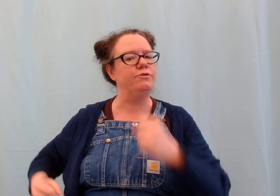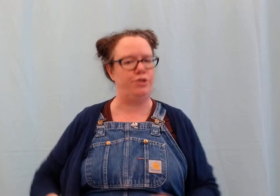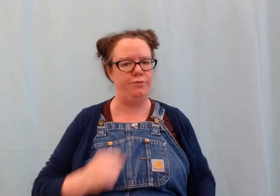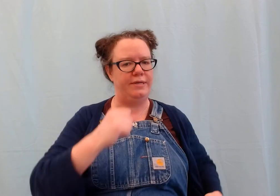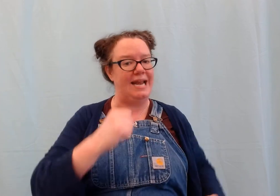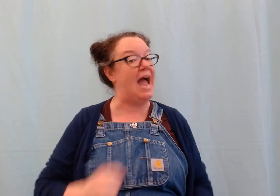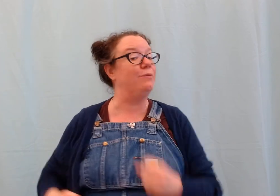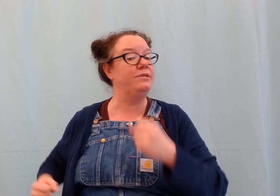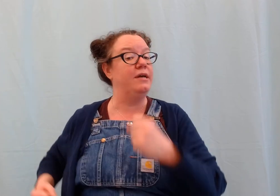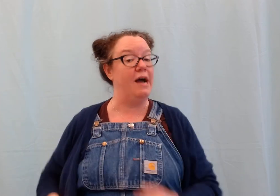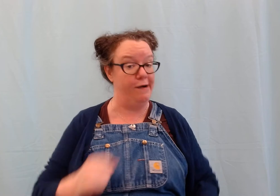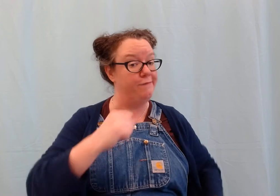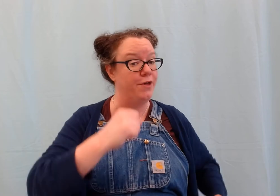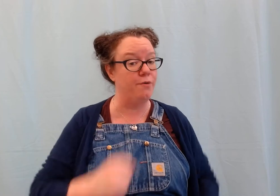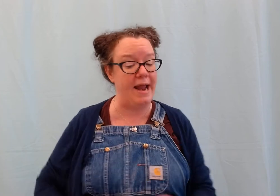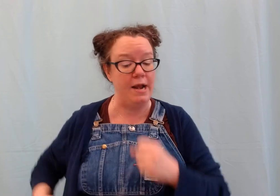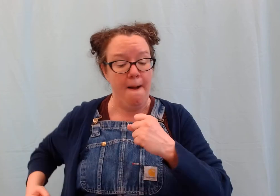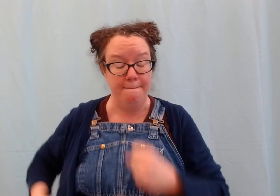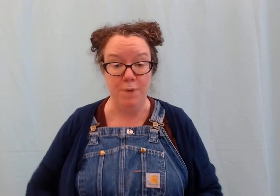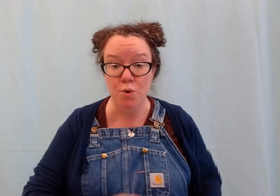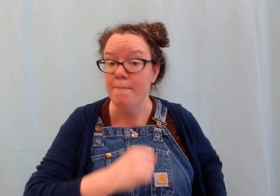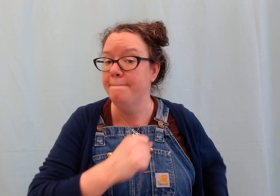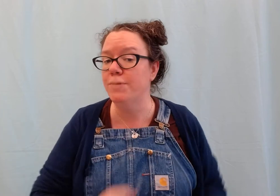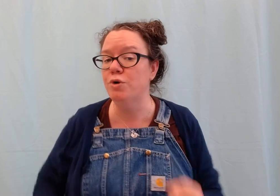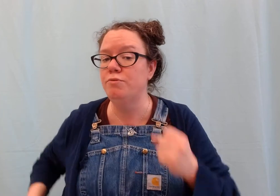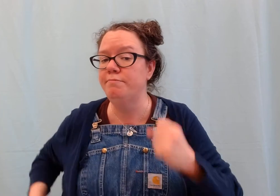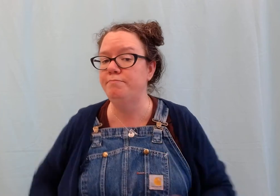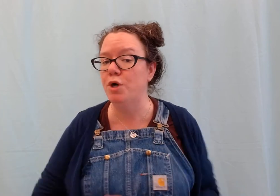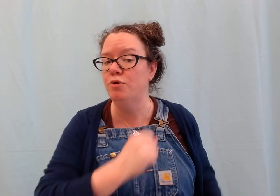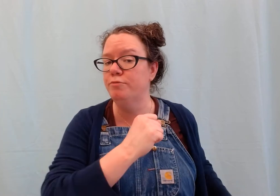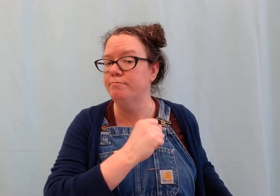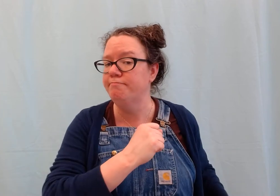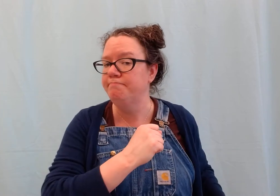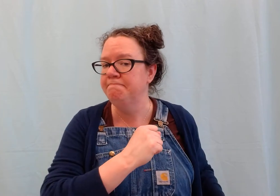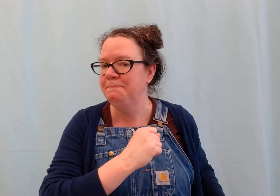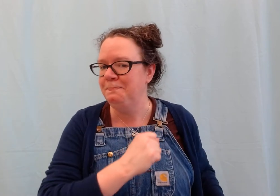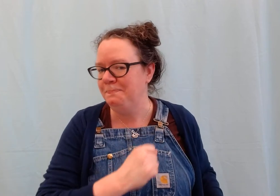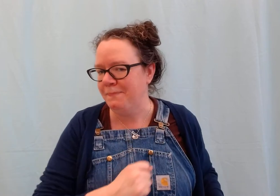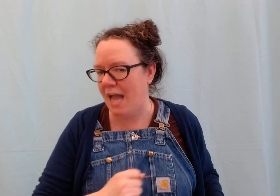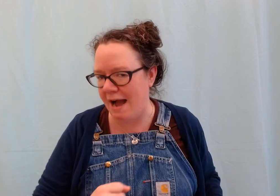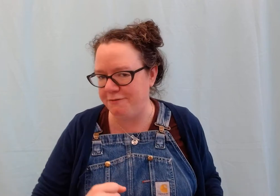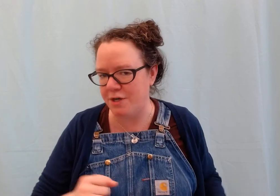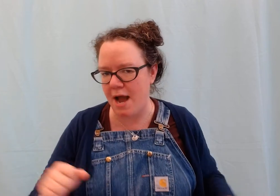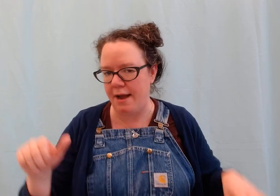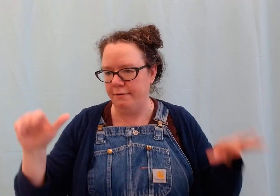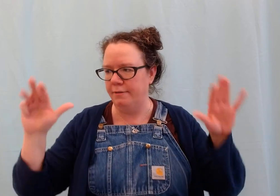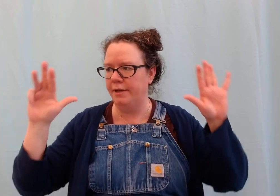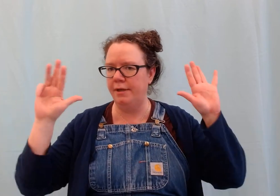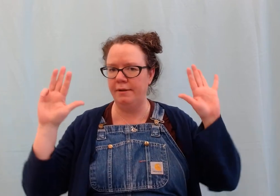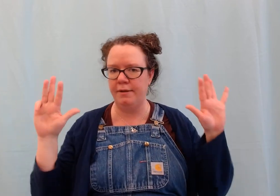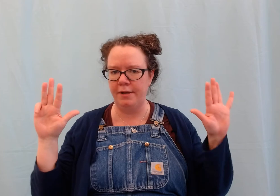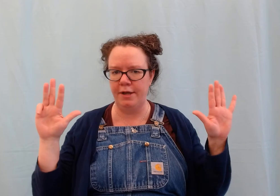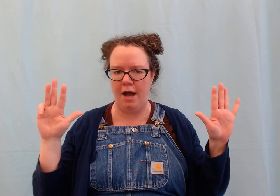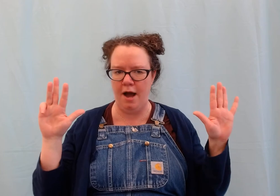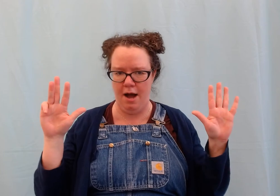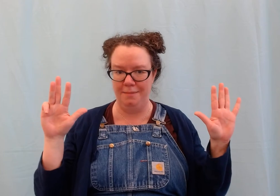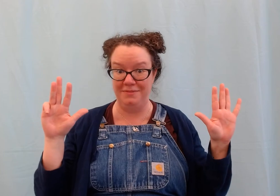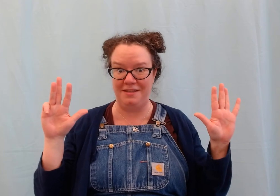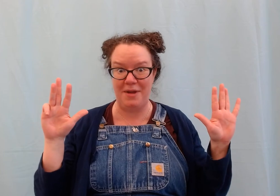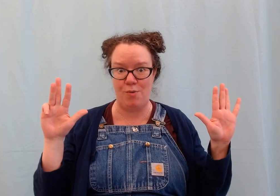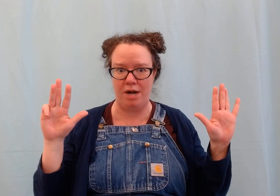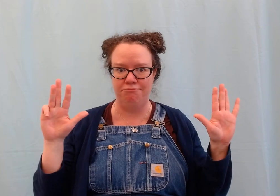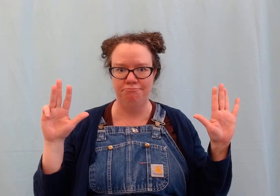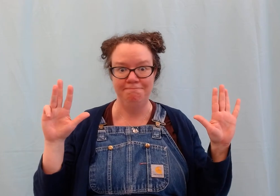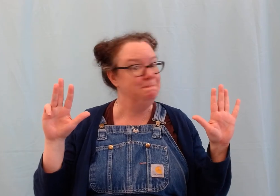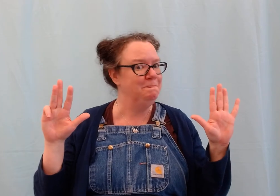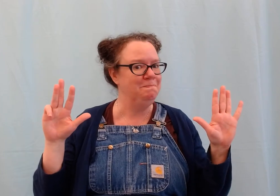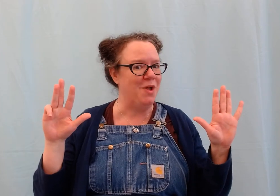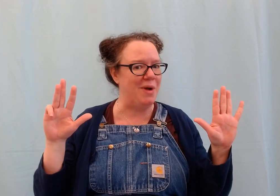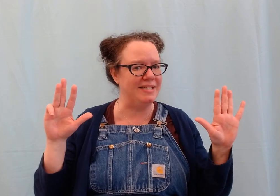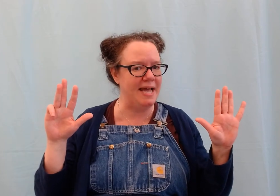#to get out of the rain. Boom, boom, boom.# After nine comes the big one. What is it?